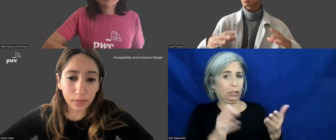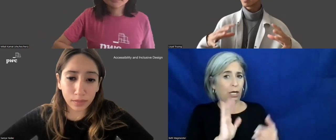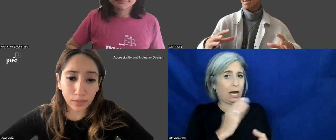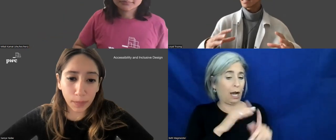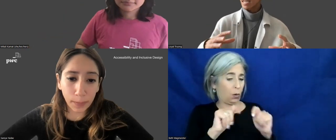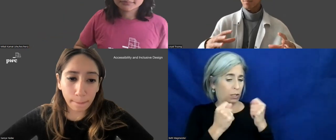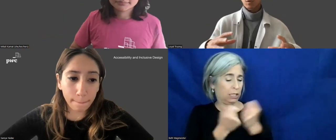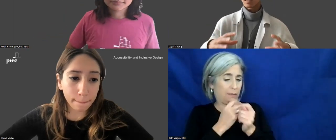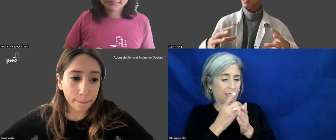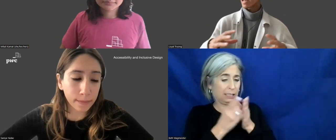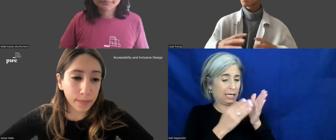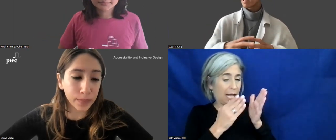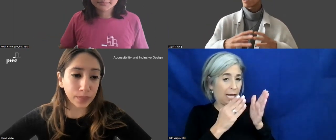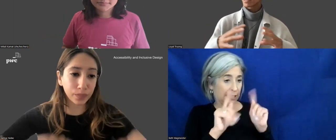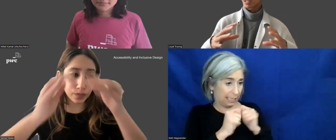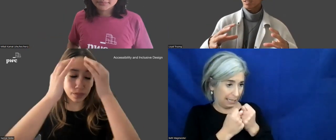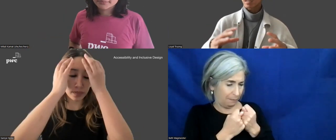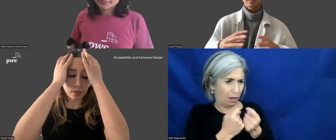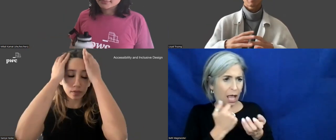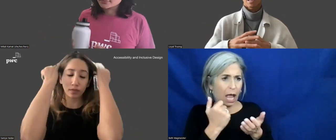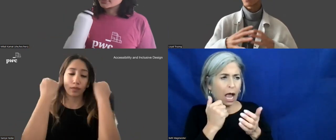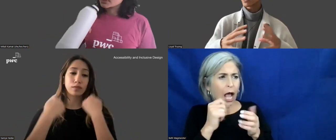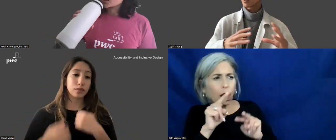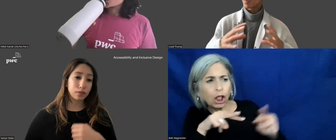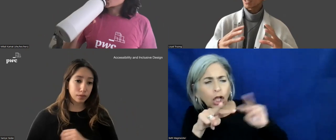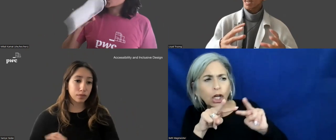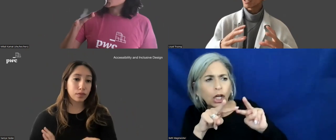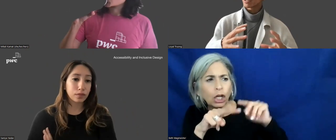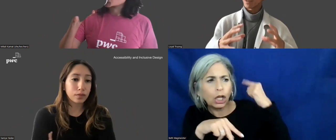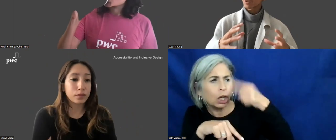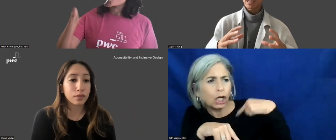and the design team, we look at how things look, how things could be changed visually,